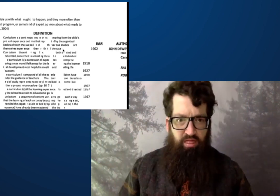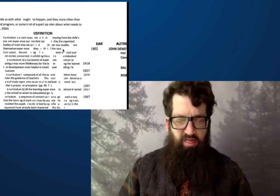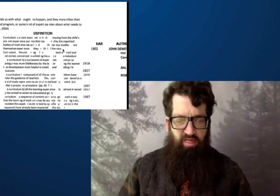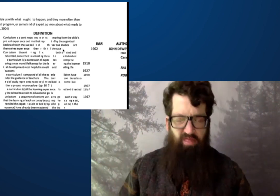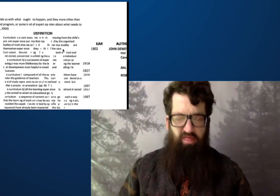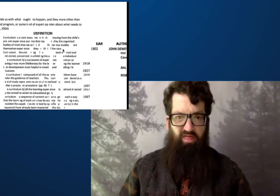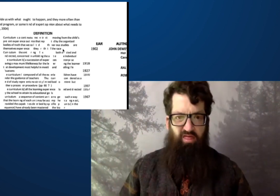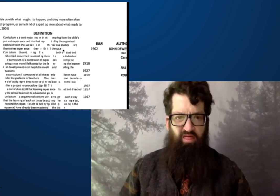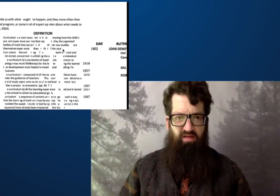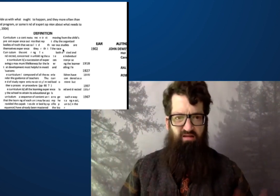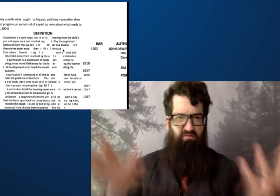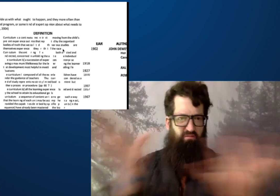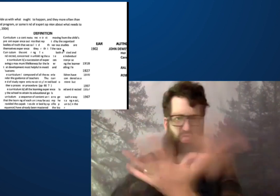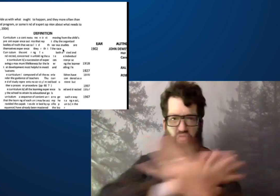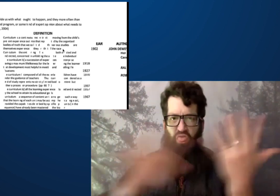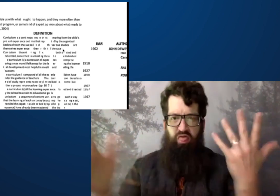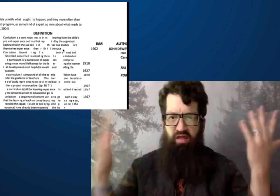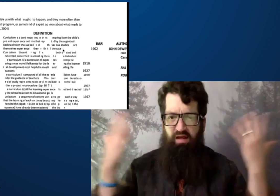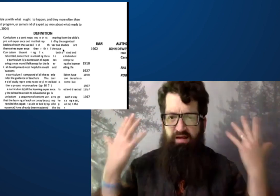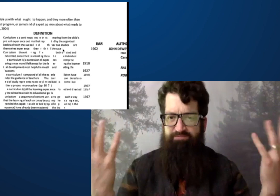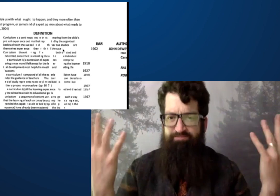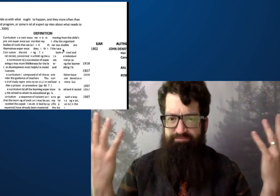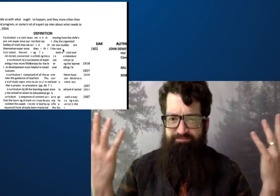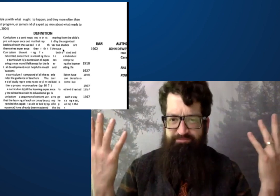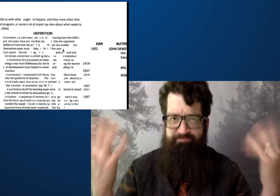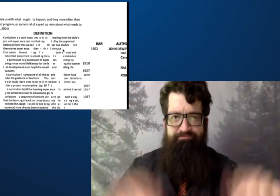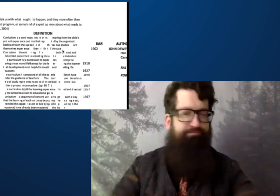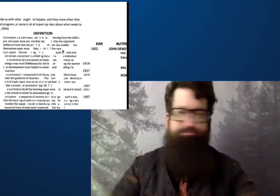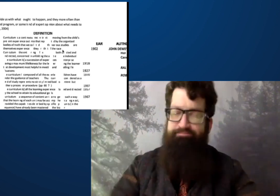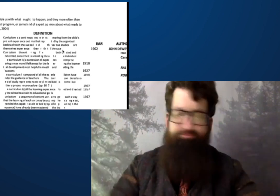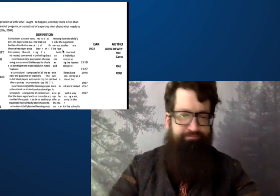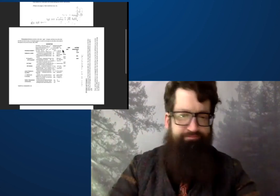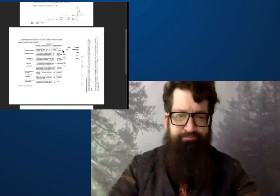formatting. It seems to be off on this page.